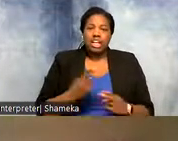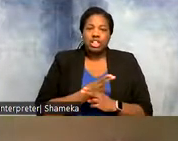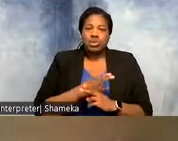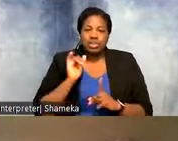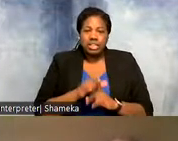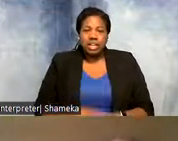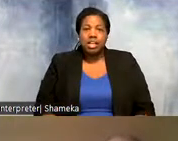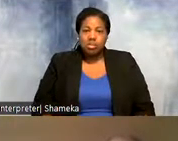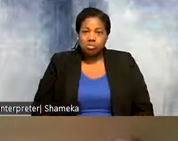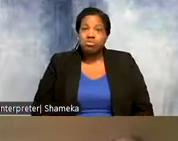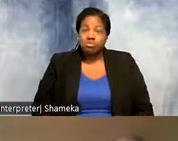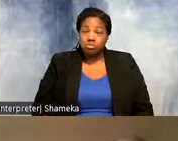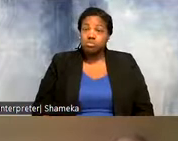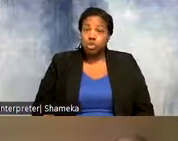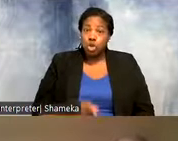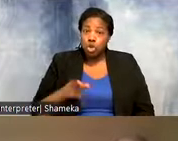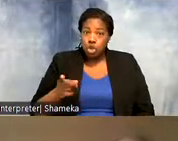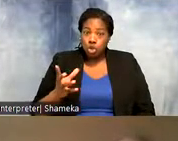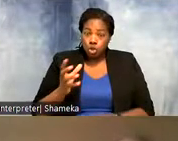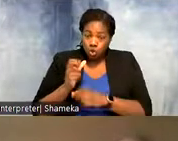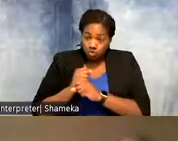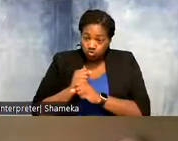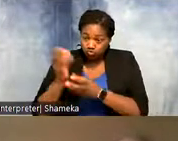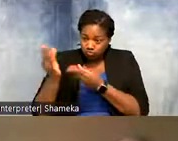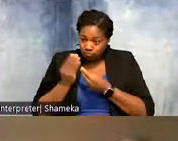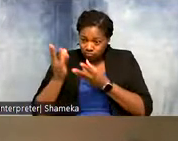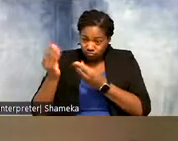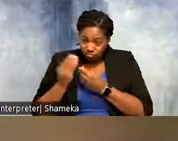Shellie: that really neat. So again you're getting this data and then you write this code which is almost